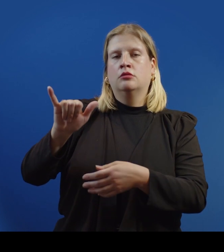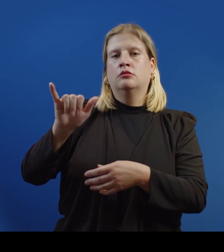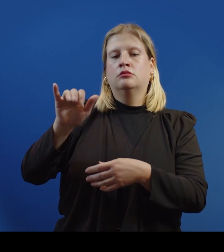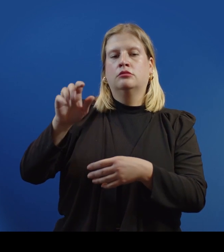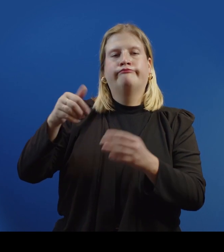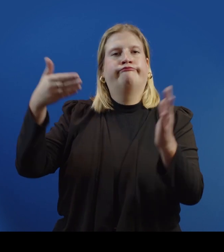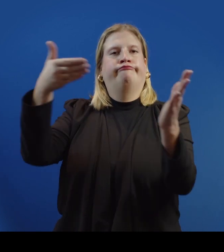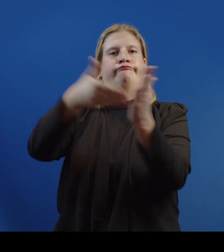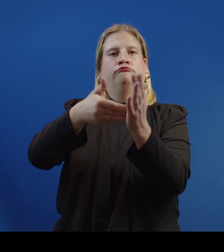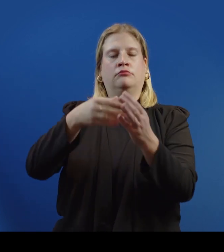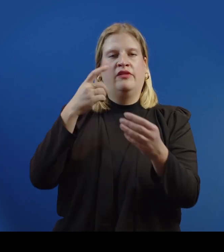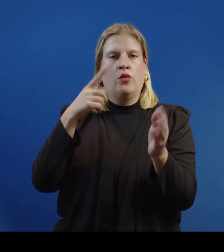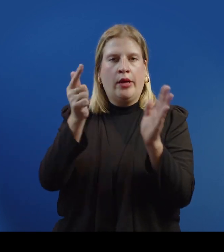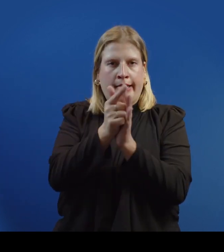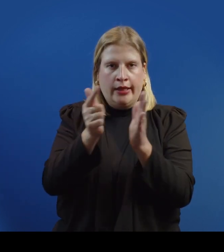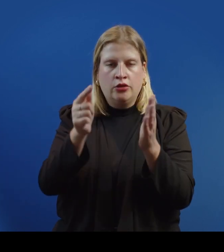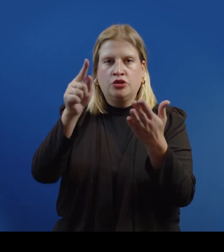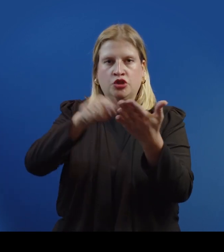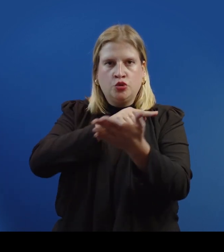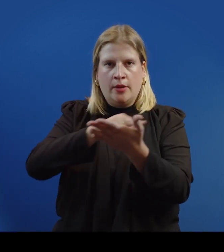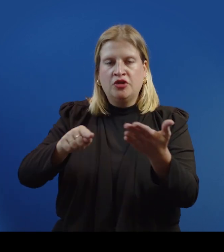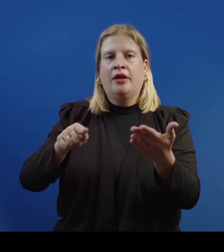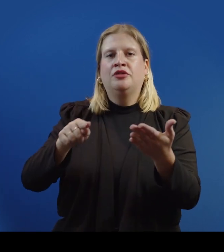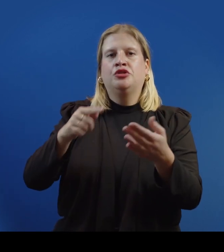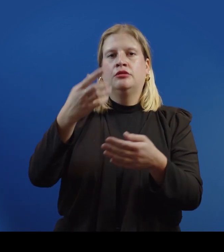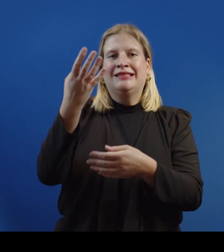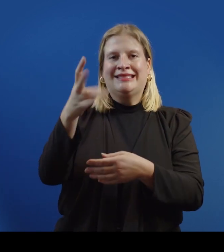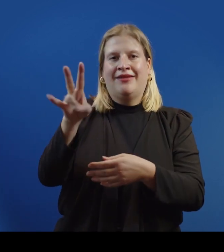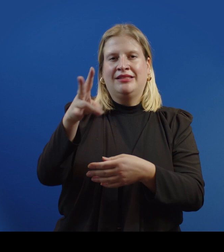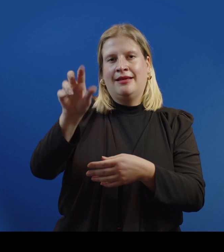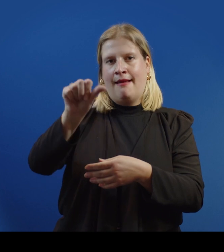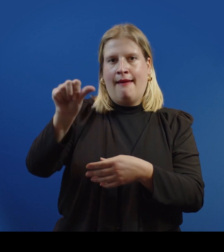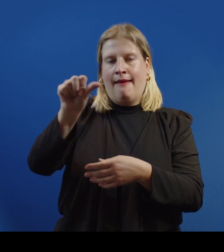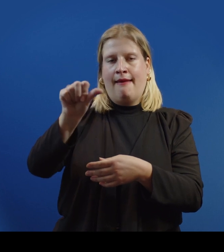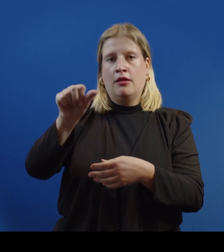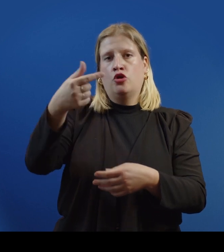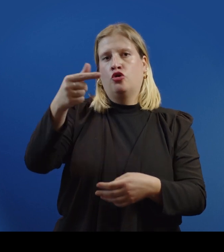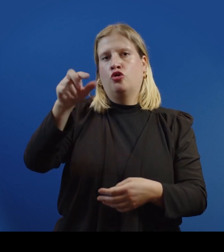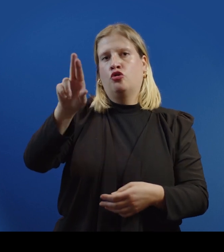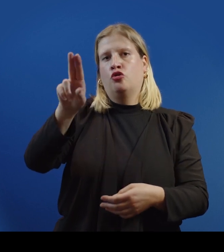outlining illegal and discriminatory 17-a guardianships in New York State.